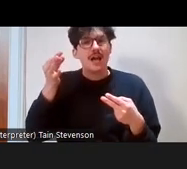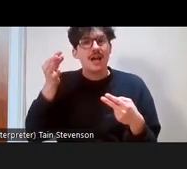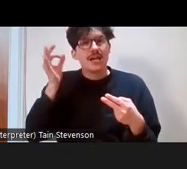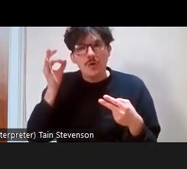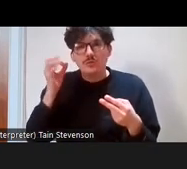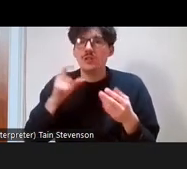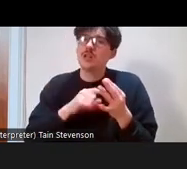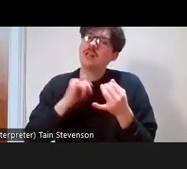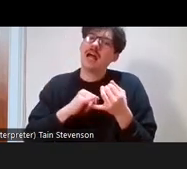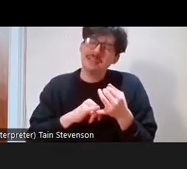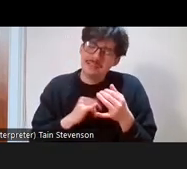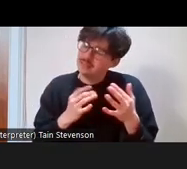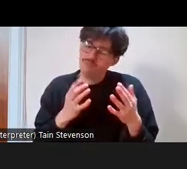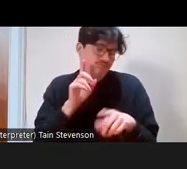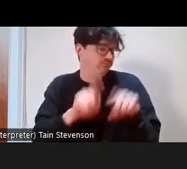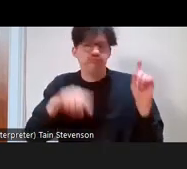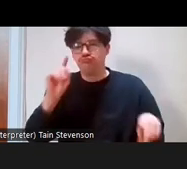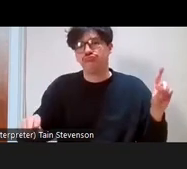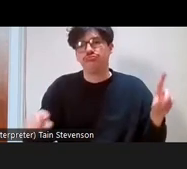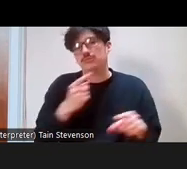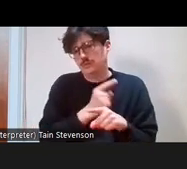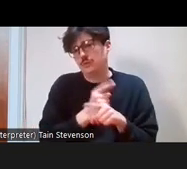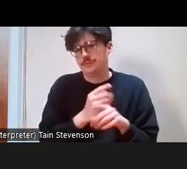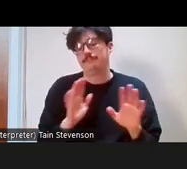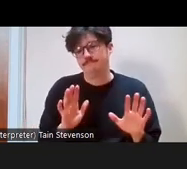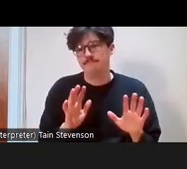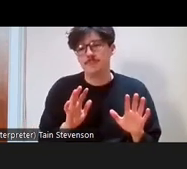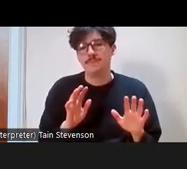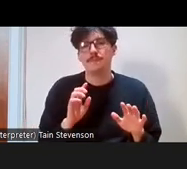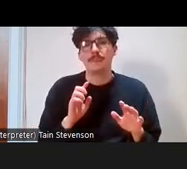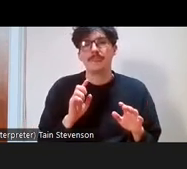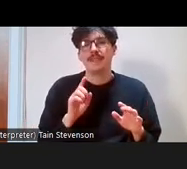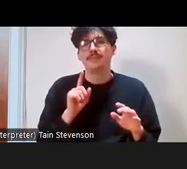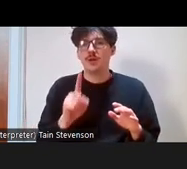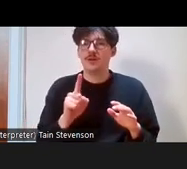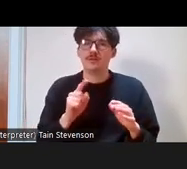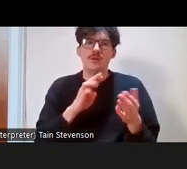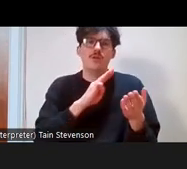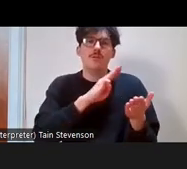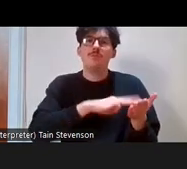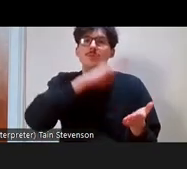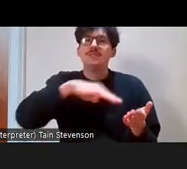talking about their backgrounds. But we at Museum as Muck have chosen through consultation with